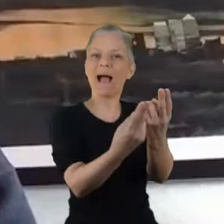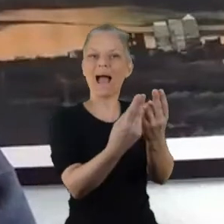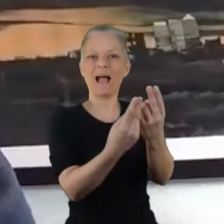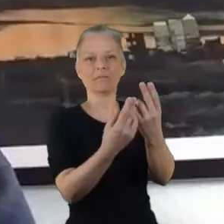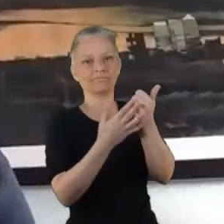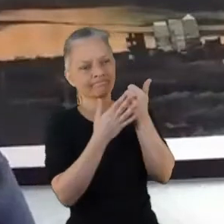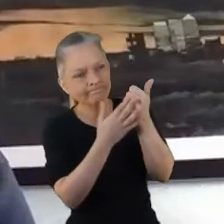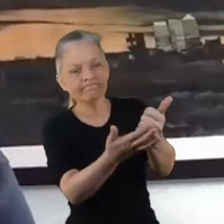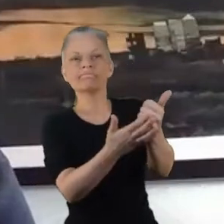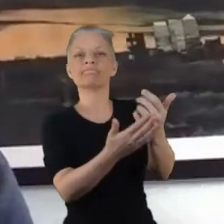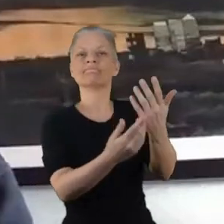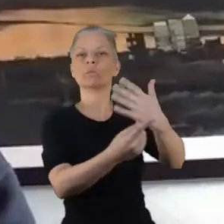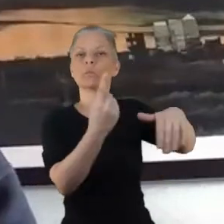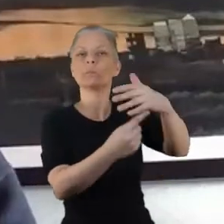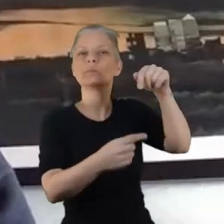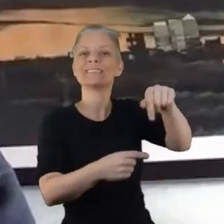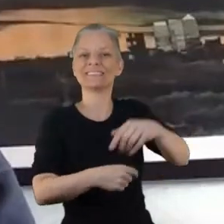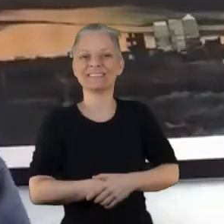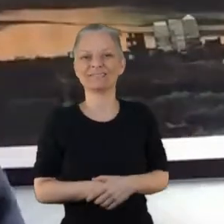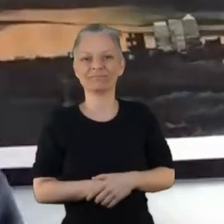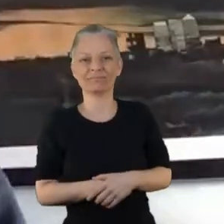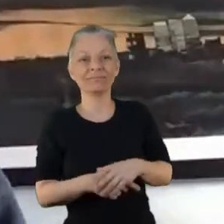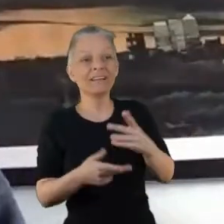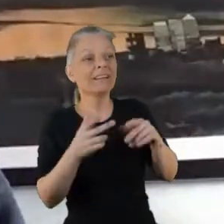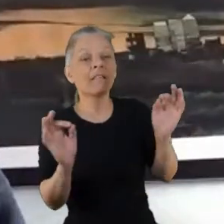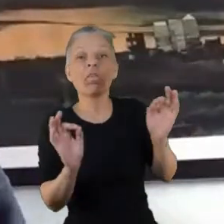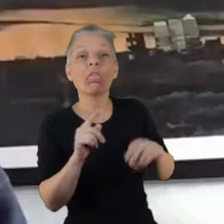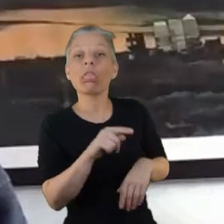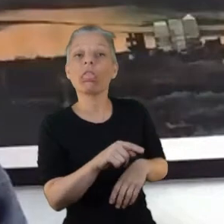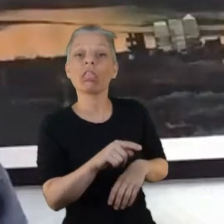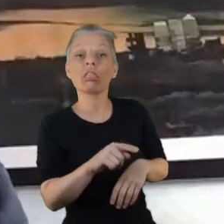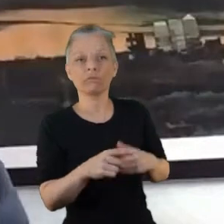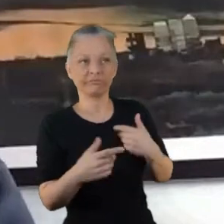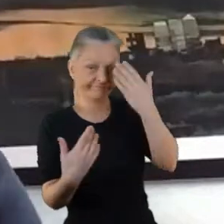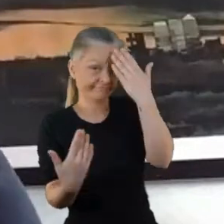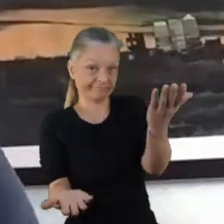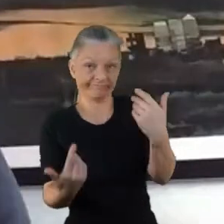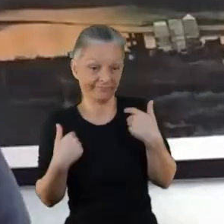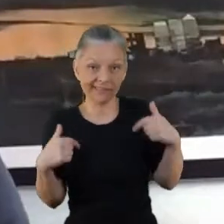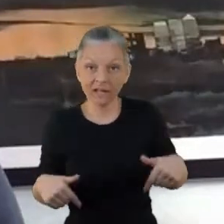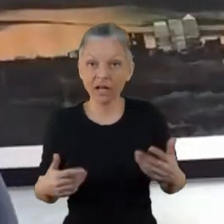developed with NHS and with the lived experience and with third sector organisations so it seems.